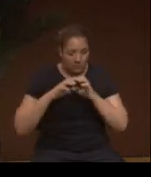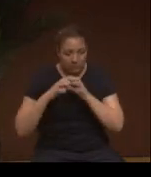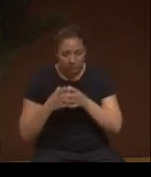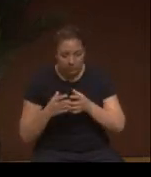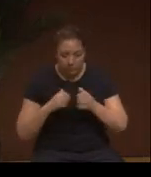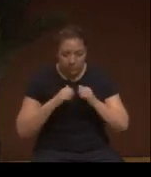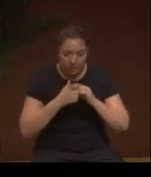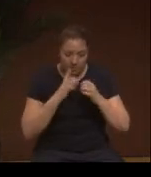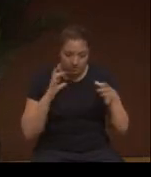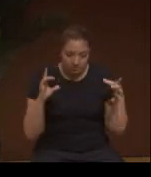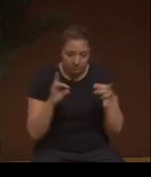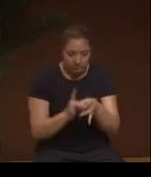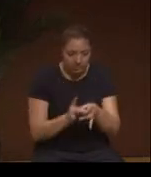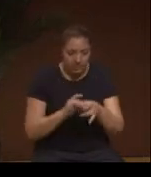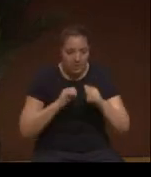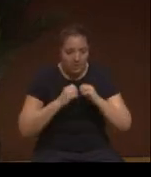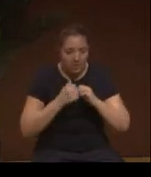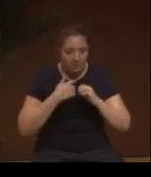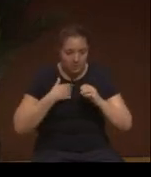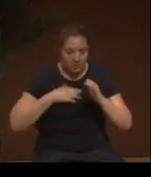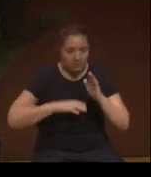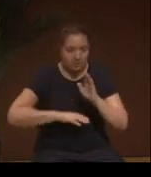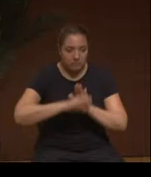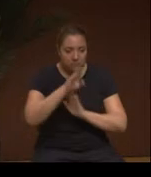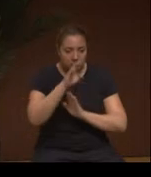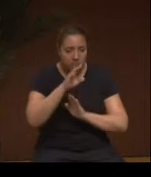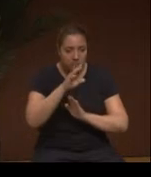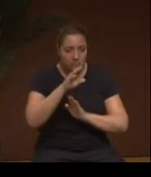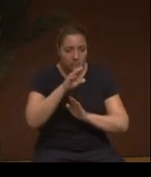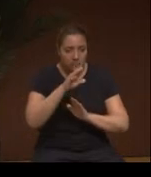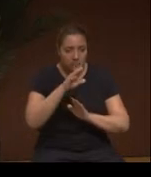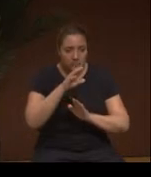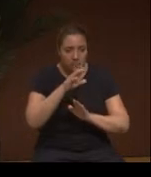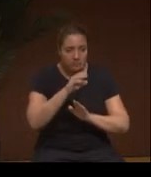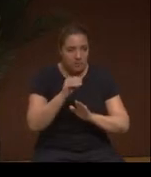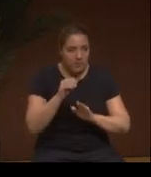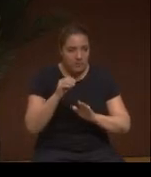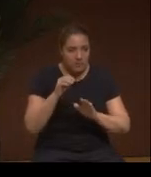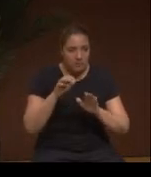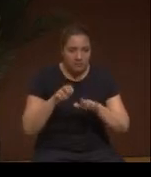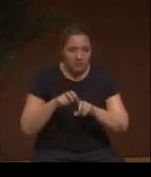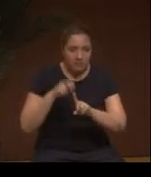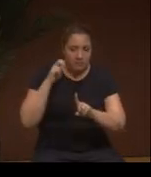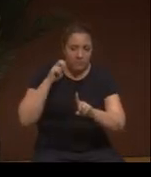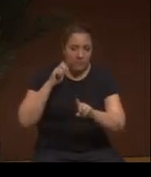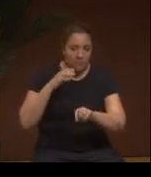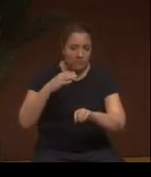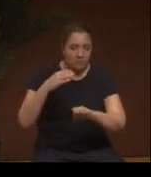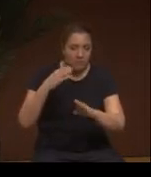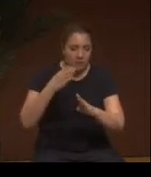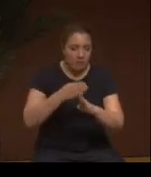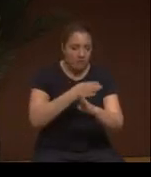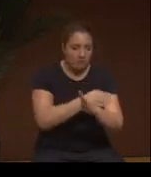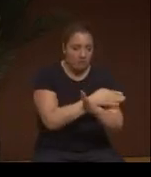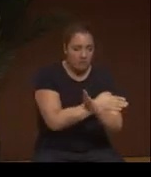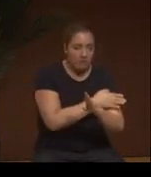How can we move toward progression and away from regression? How can we readopt our communalism